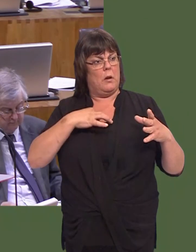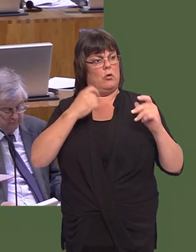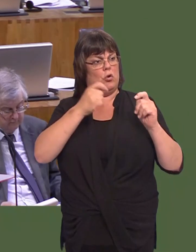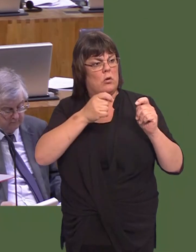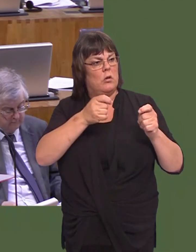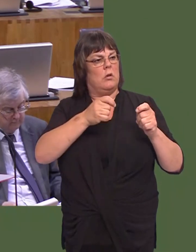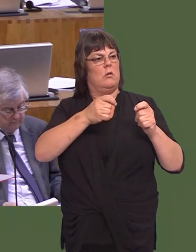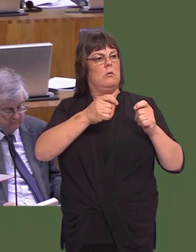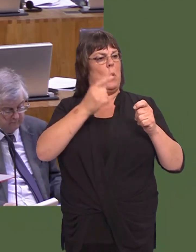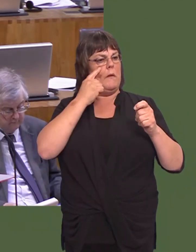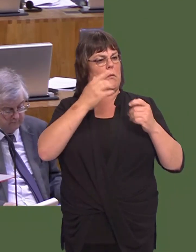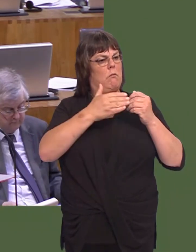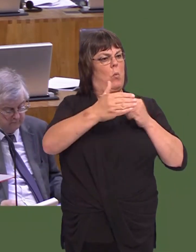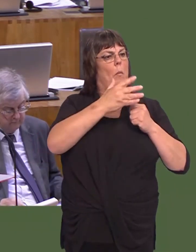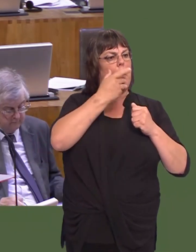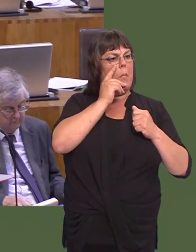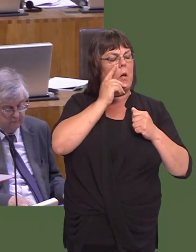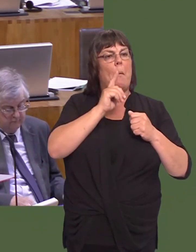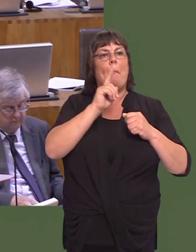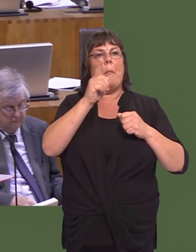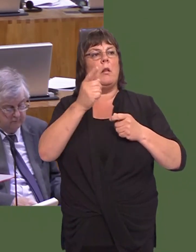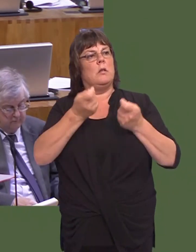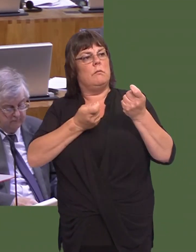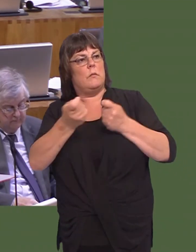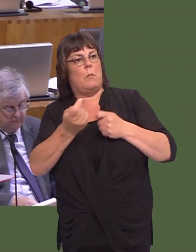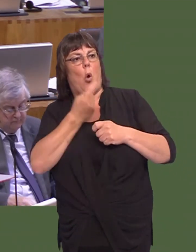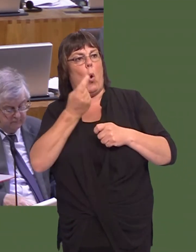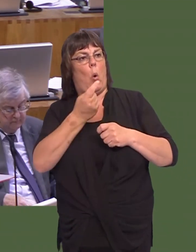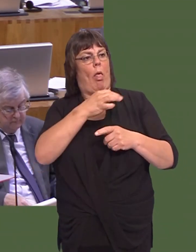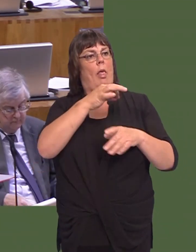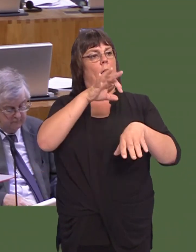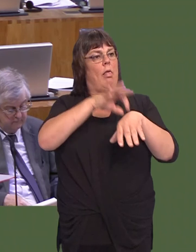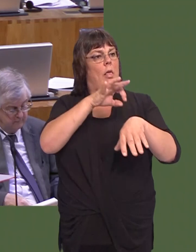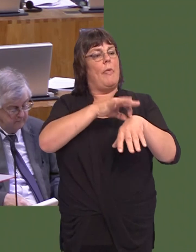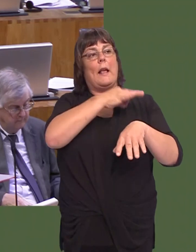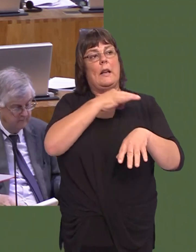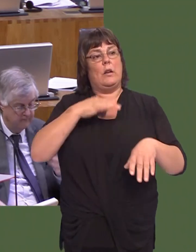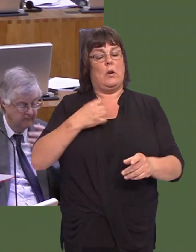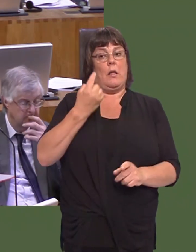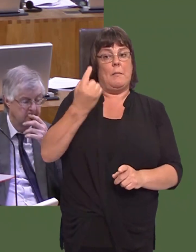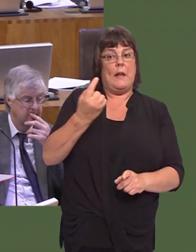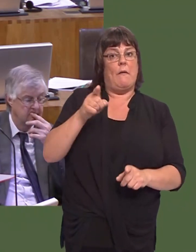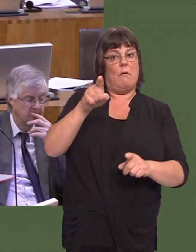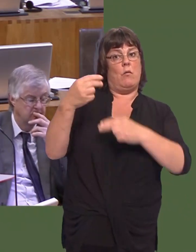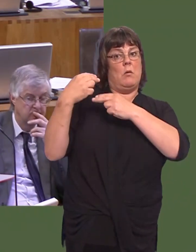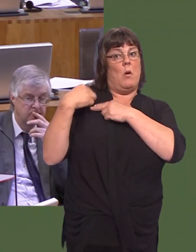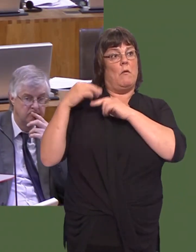ei arwain gan glinigwyr eu hunain er mwyn trawsnewid y ffordd y mae gwasanaethau yn cael eu cynllunio aíu gweithredu.